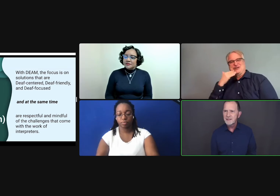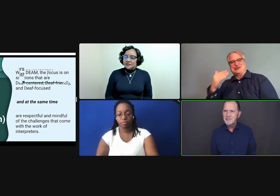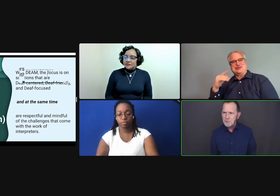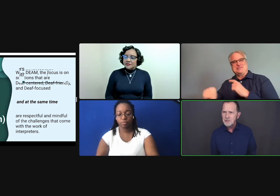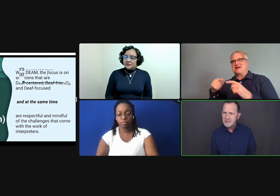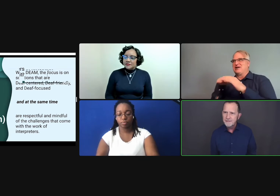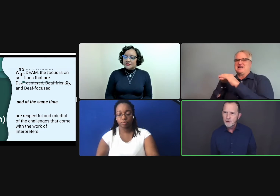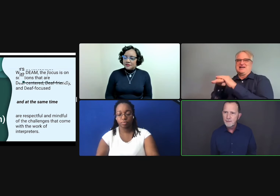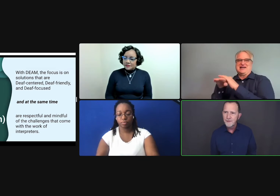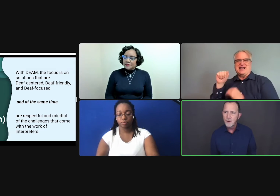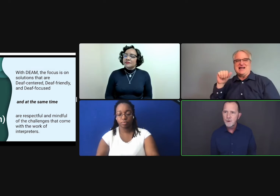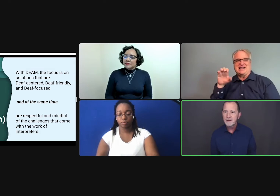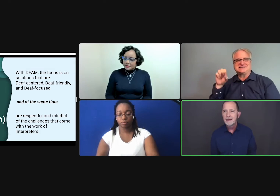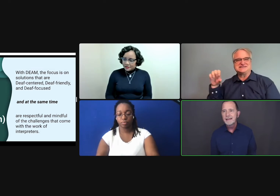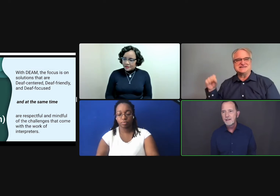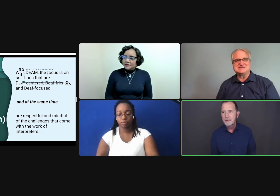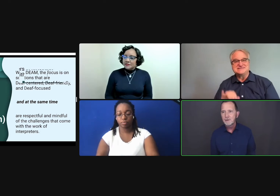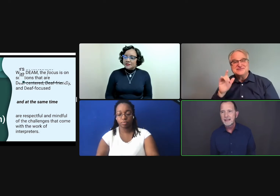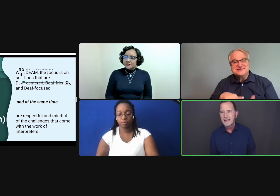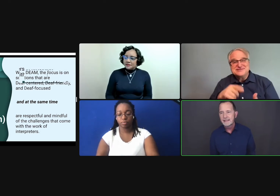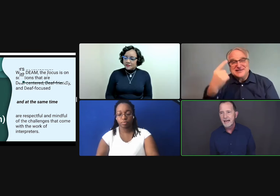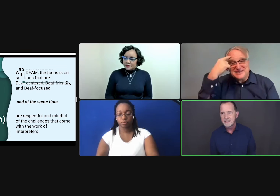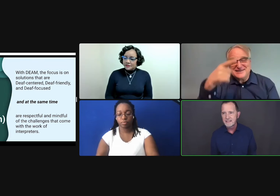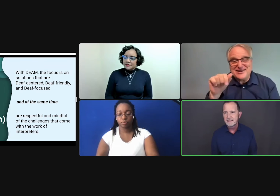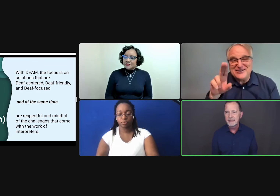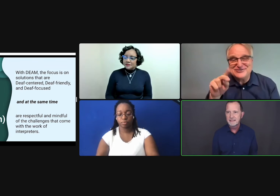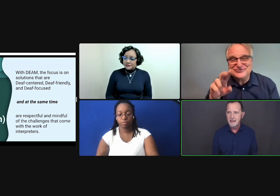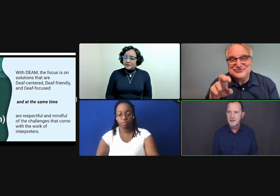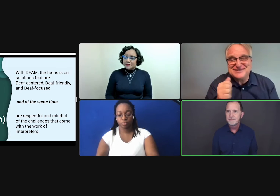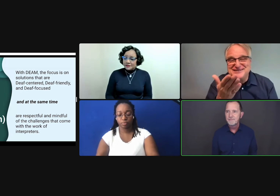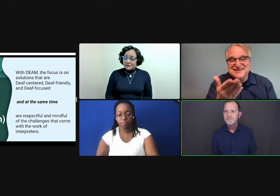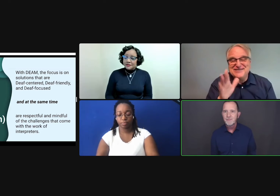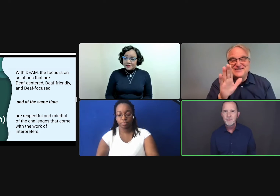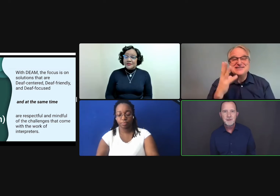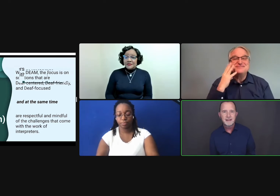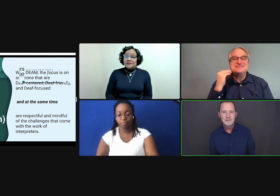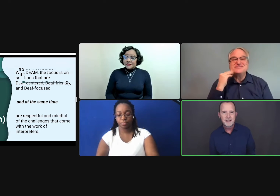that interpreters can feel good about their work and deaf people can get the access that they desire. What do you think, Aundrea?